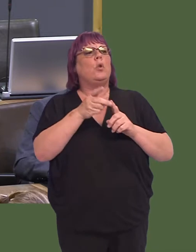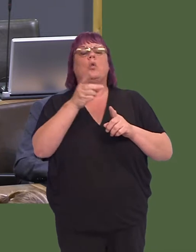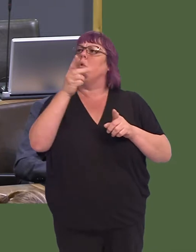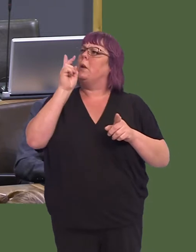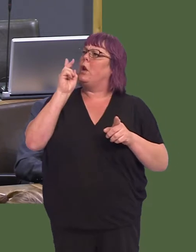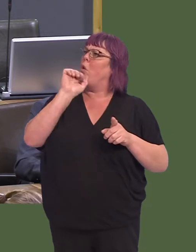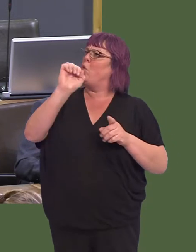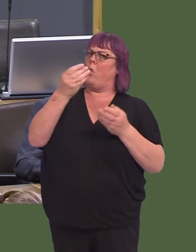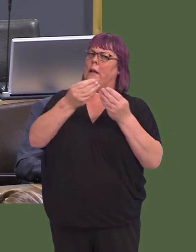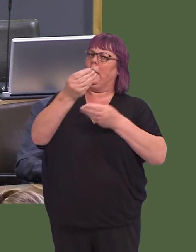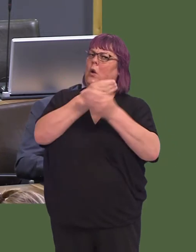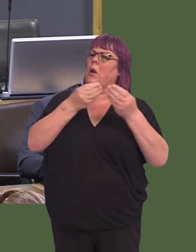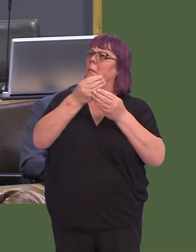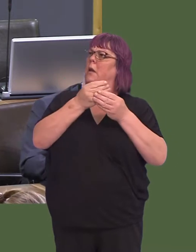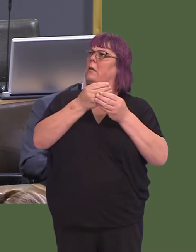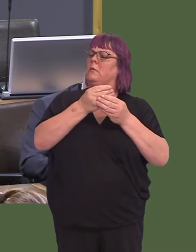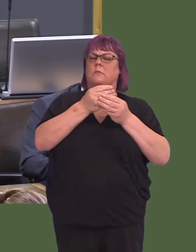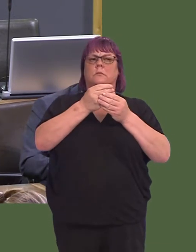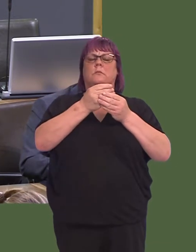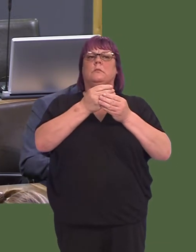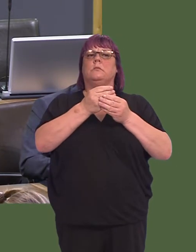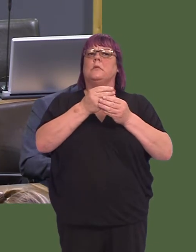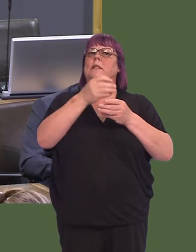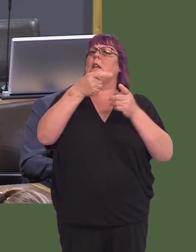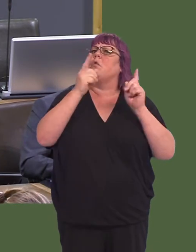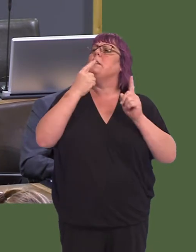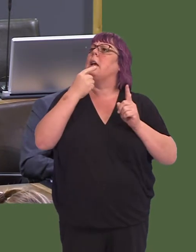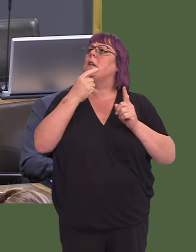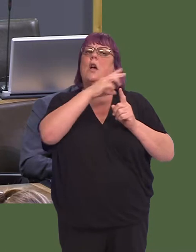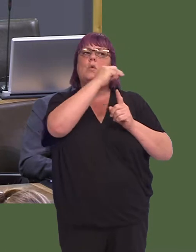Two weeks ago, your economy Secretary said that work on a Swansea parkway should be taken